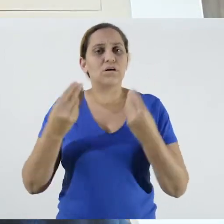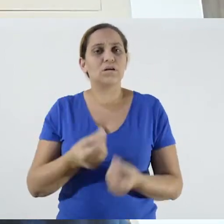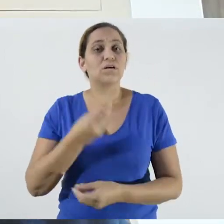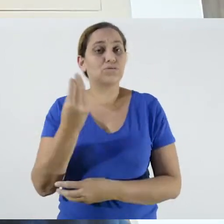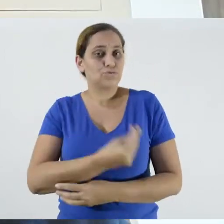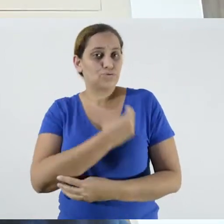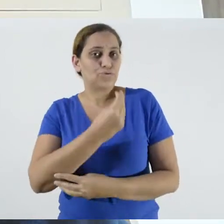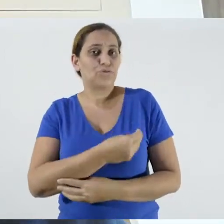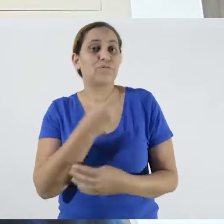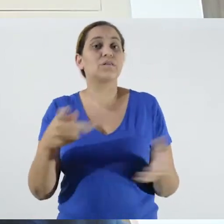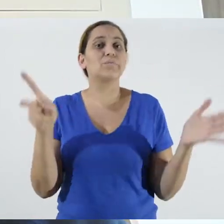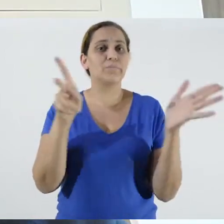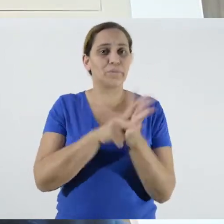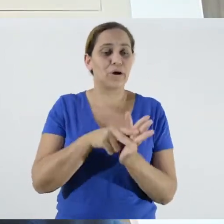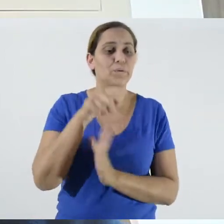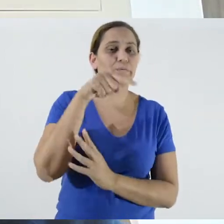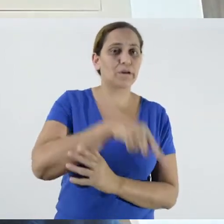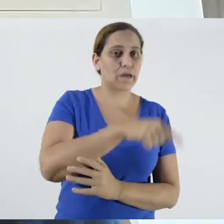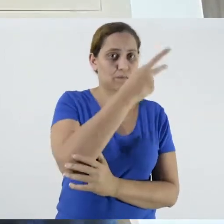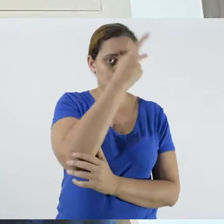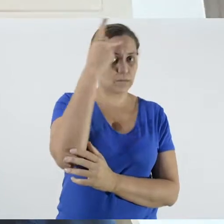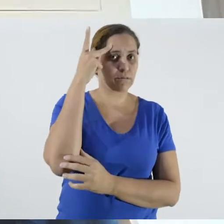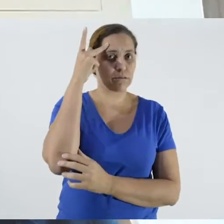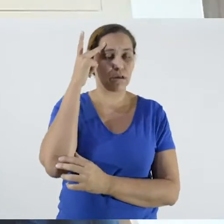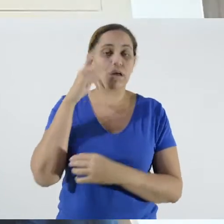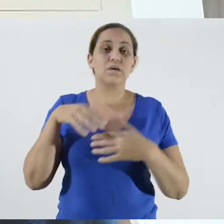This is also the objective of this work,